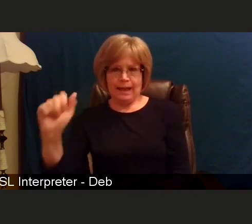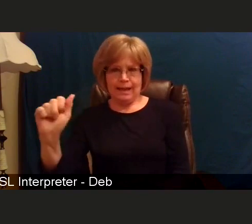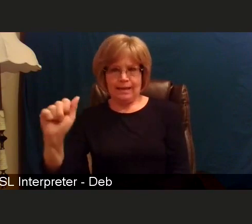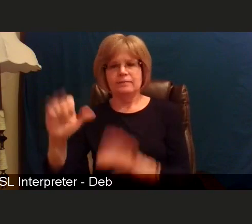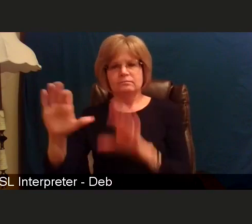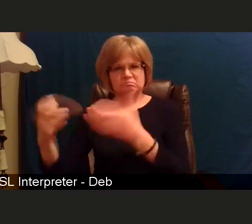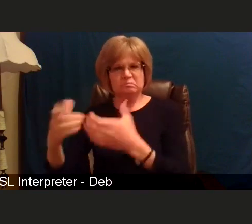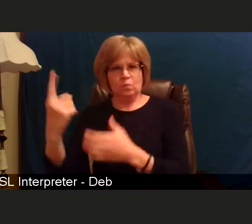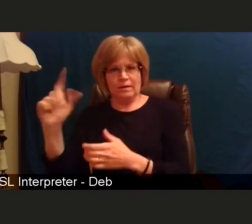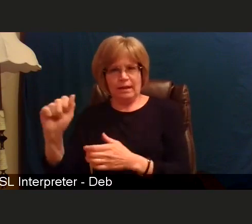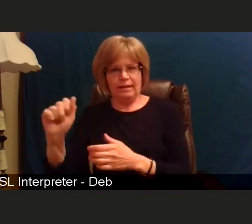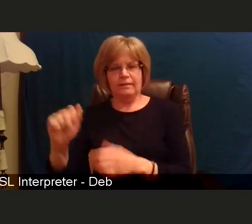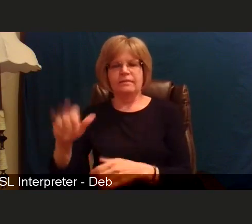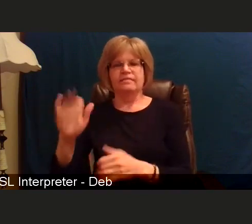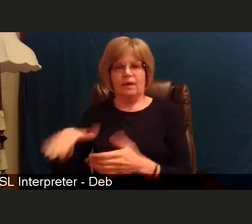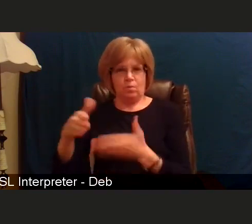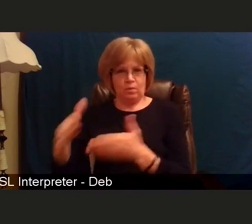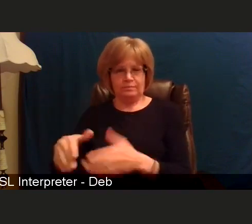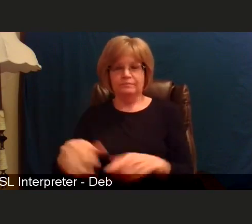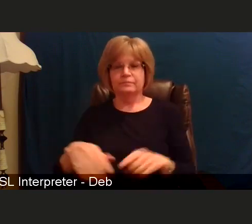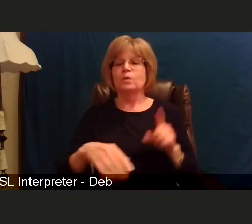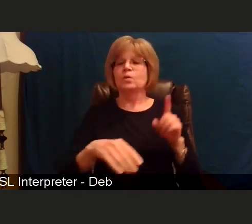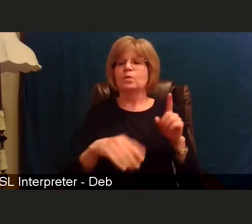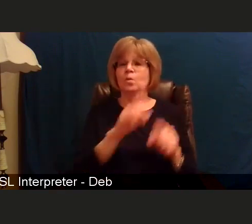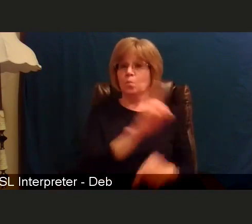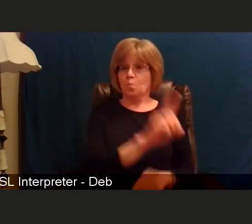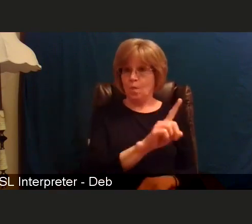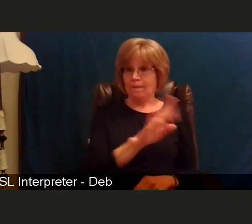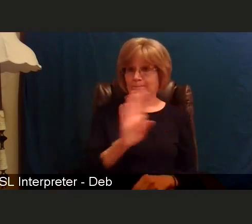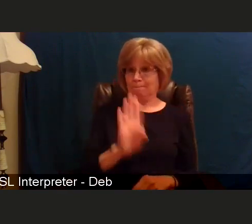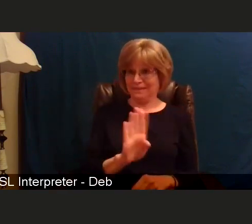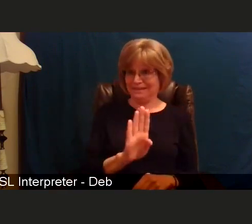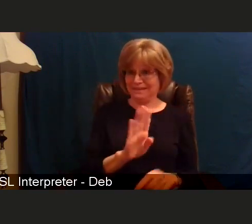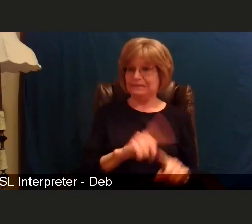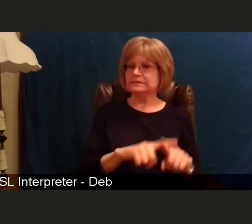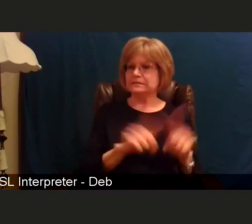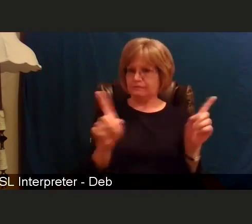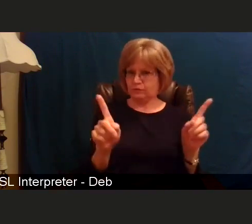Tier 1B will be different because we are going from obviously having hundreds